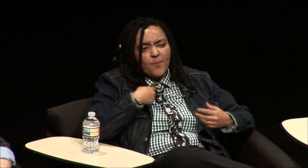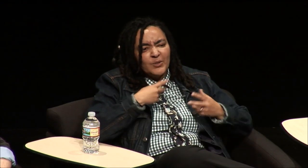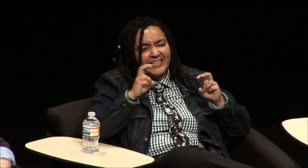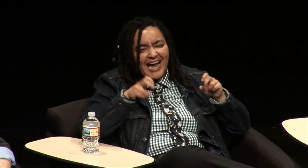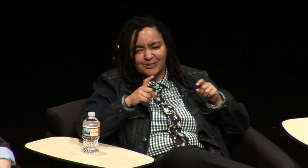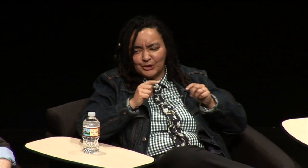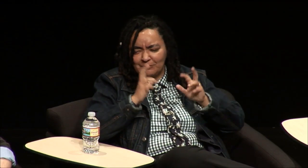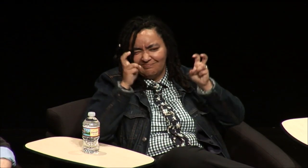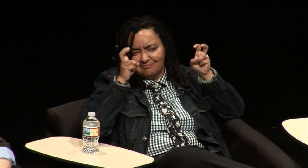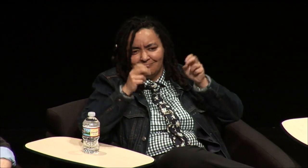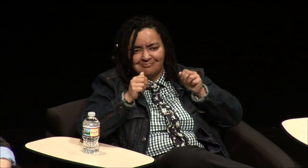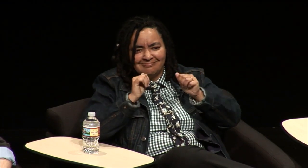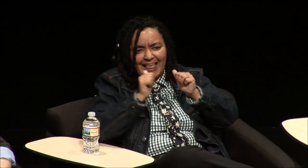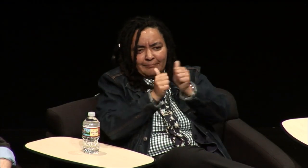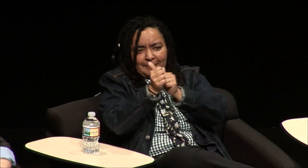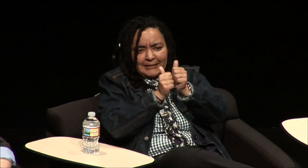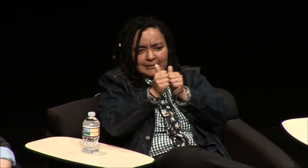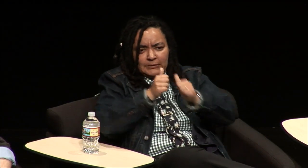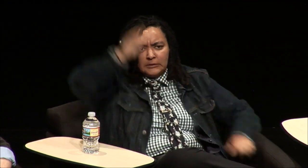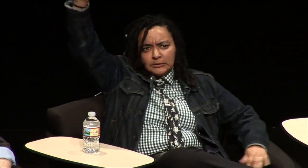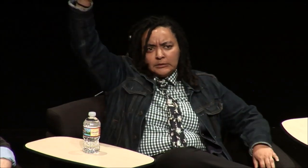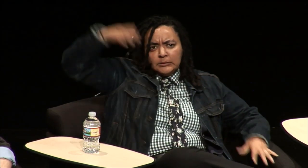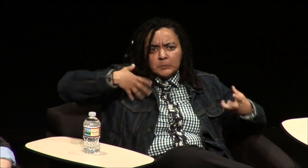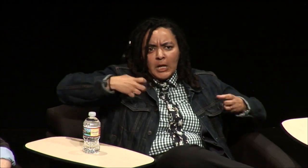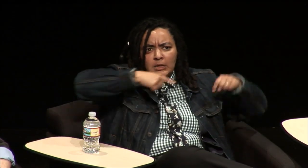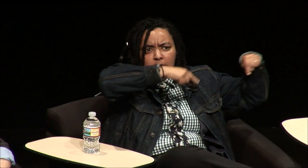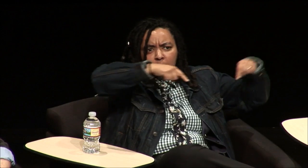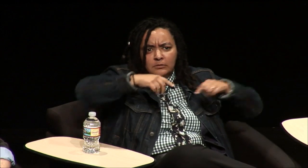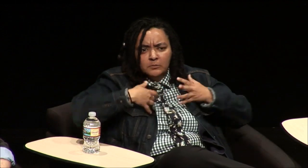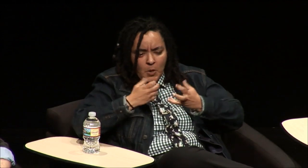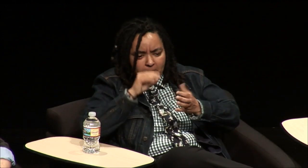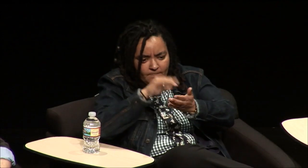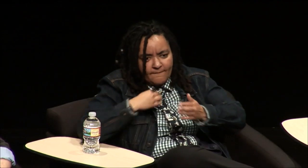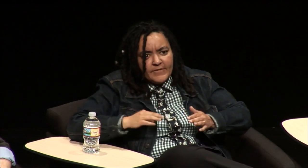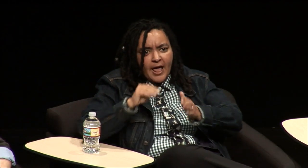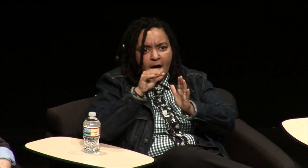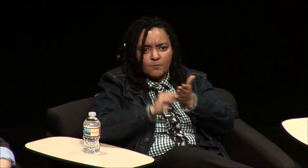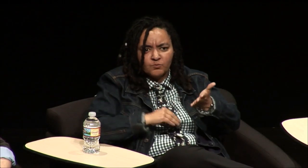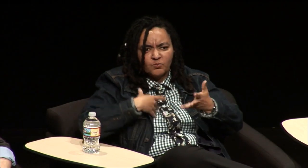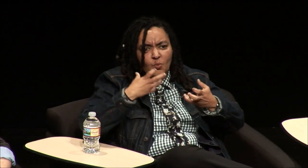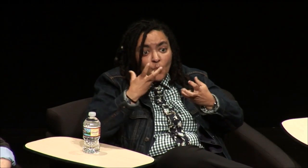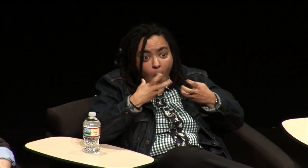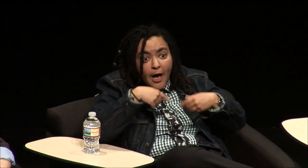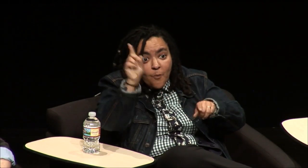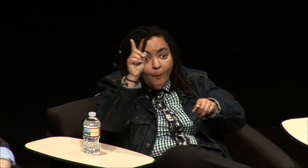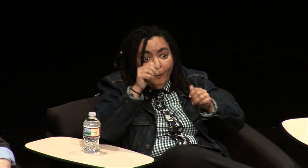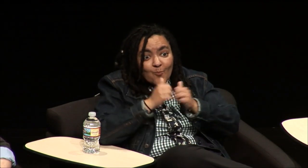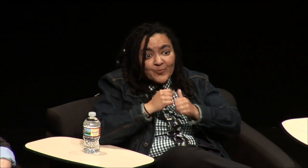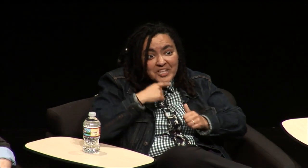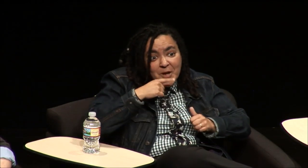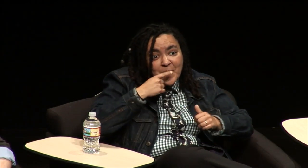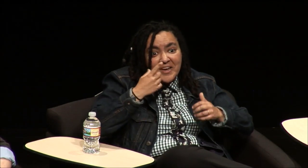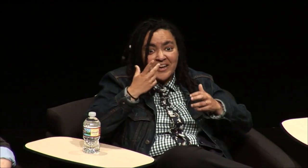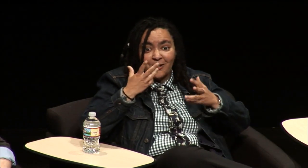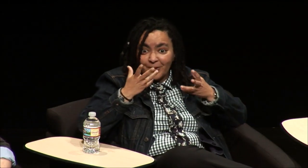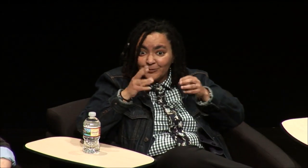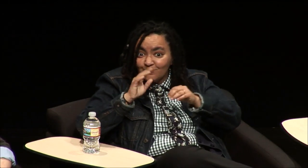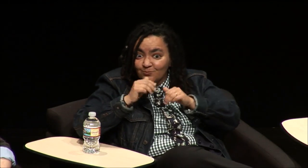you want to try it with me hmm and we had to like compete who wants you know way to fill out applications who wants to the mainstream school who wants